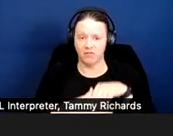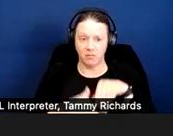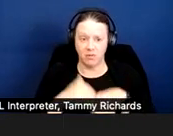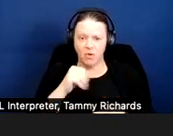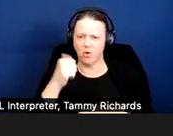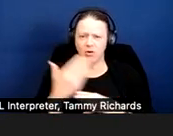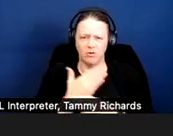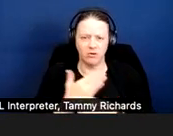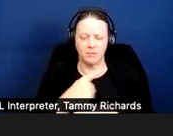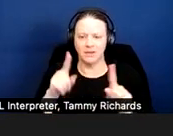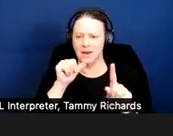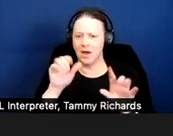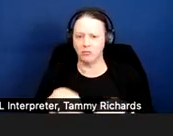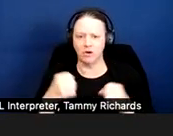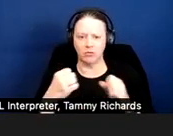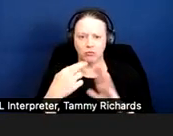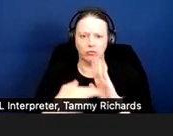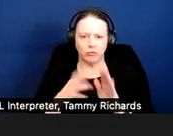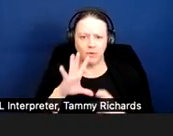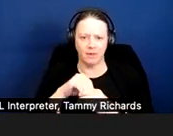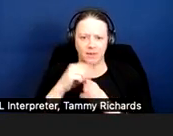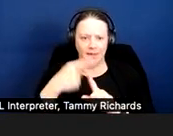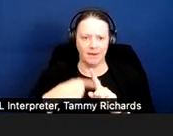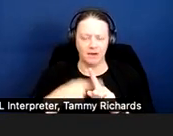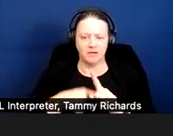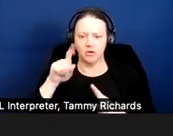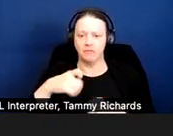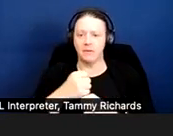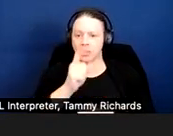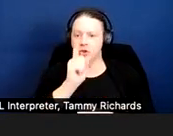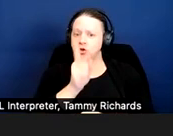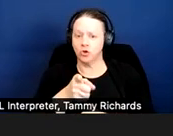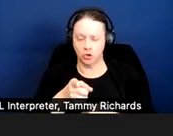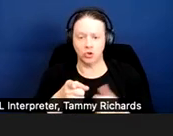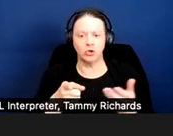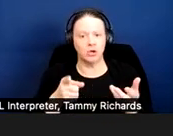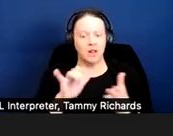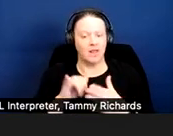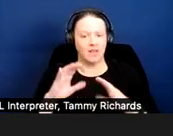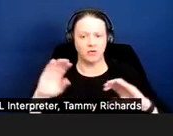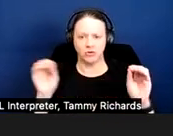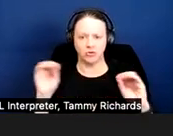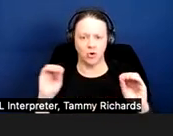violation and noticing -- you have to make sure that there isn't some kind of bias going